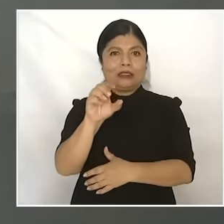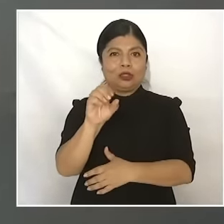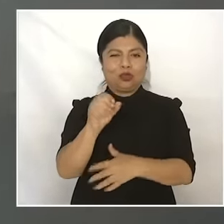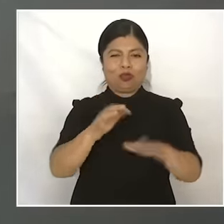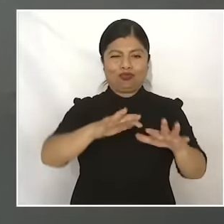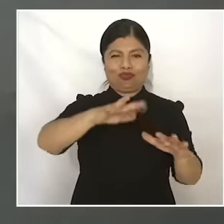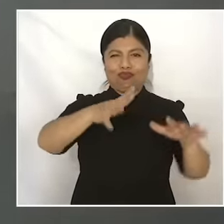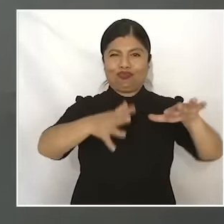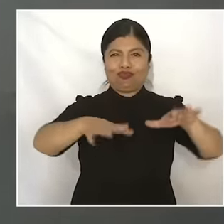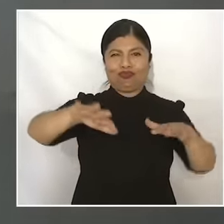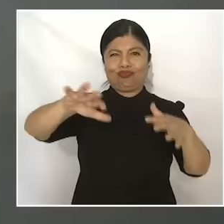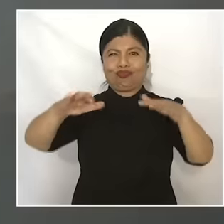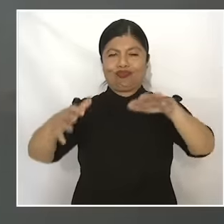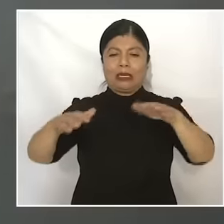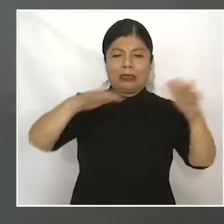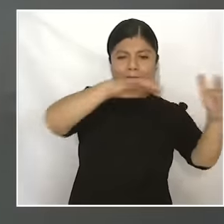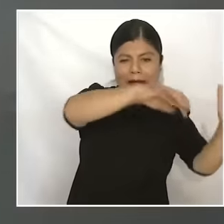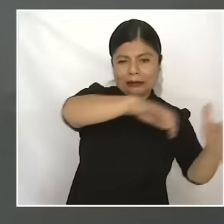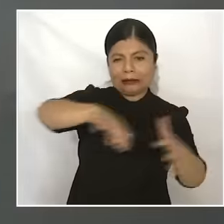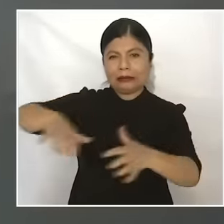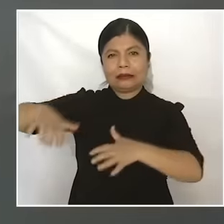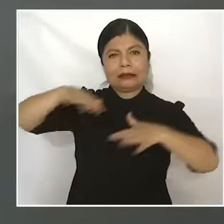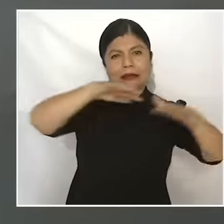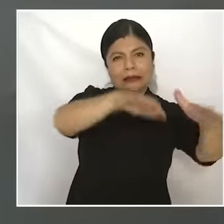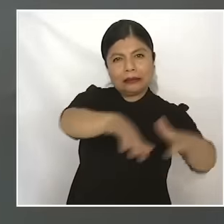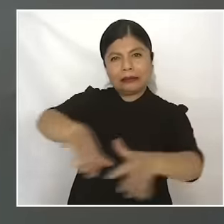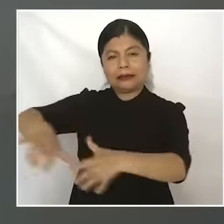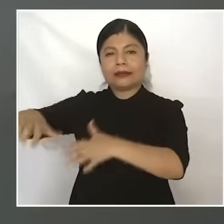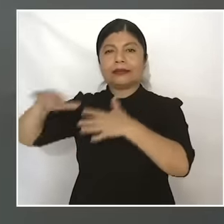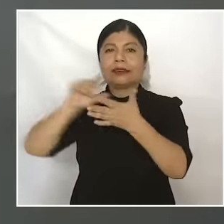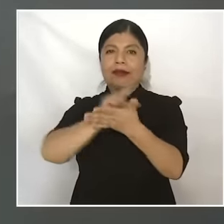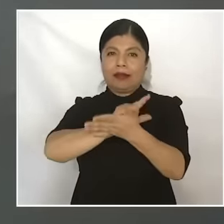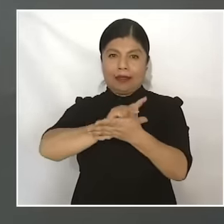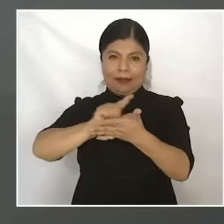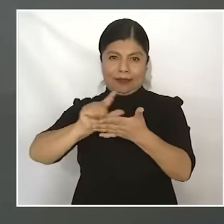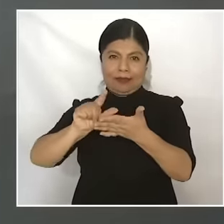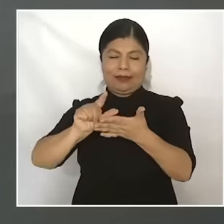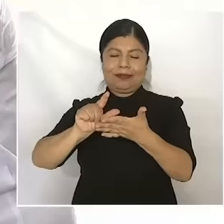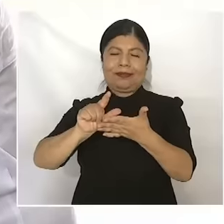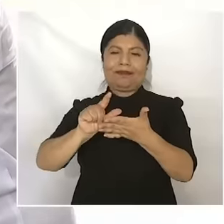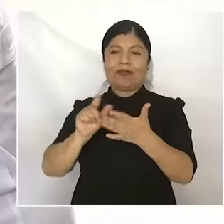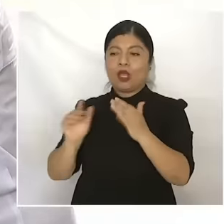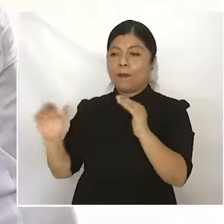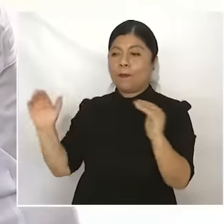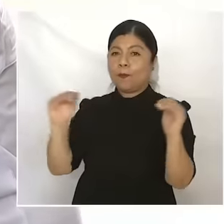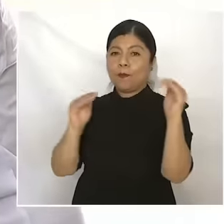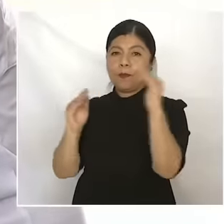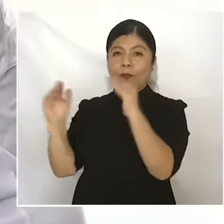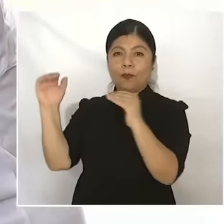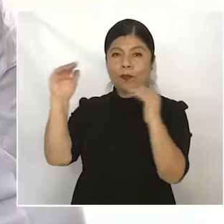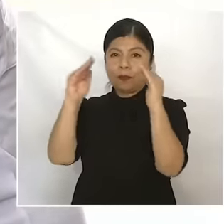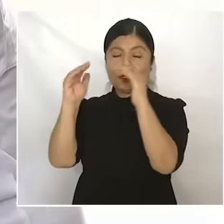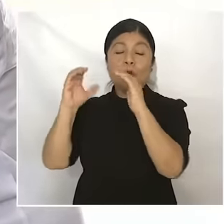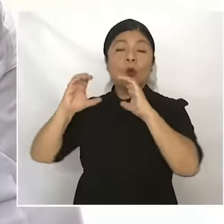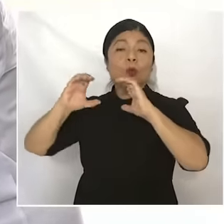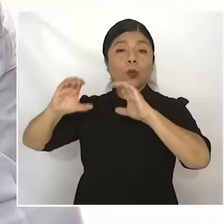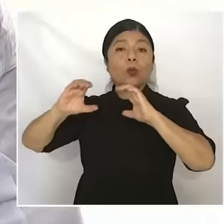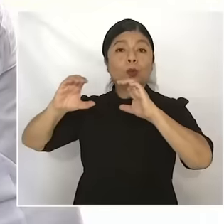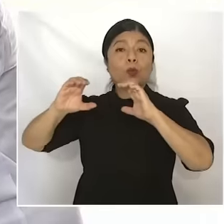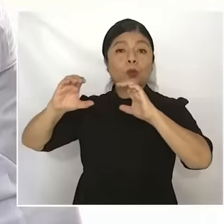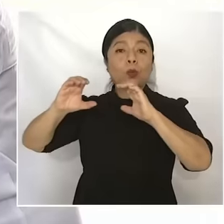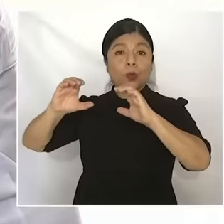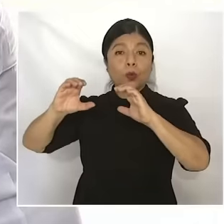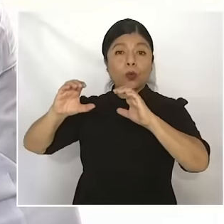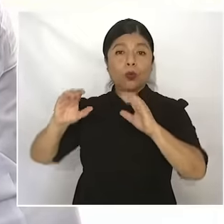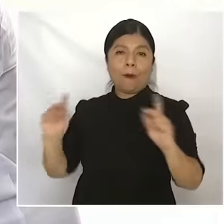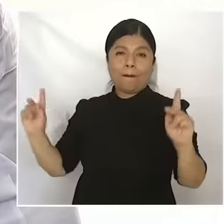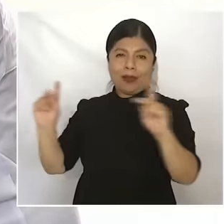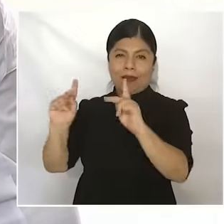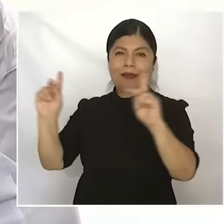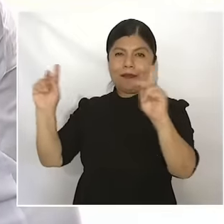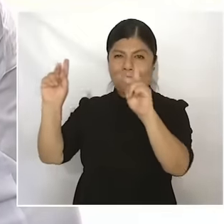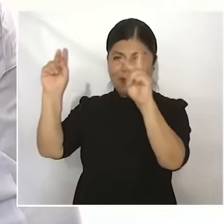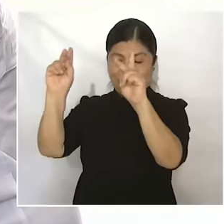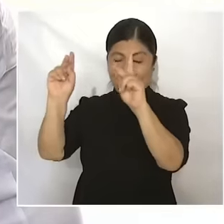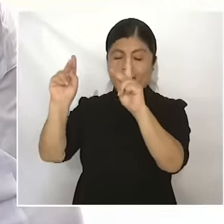jungle take care of the Archaeological Zone this museum is one of the most beautiful in the world when you visit it you are going